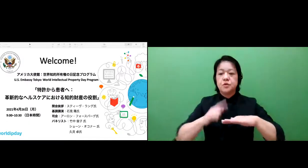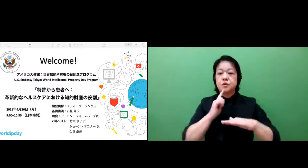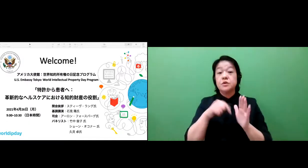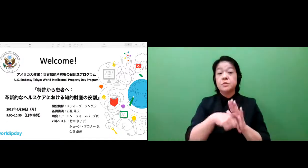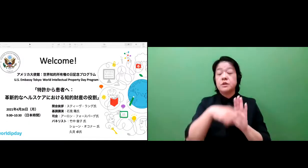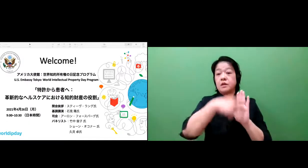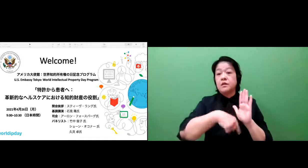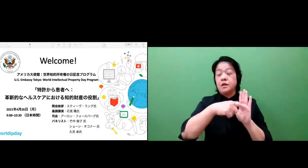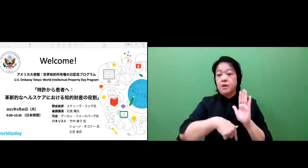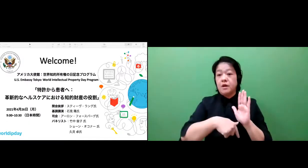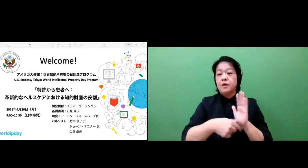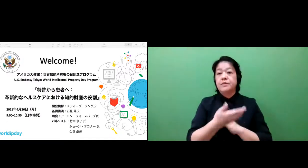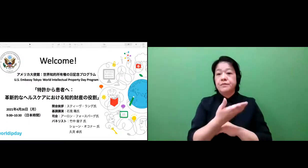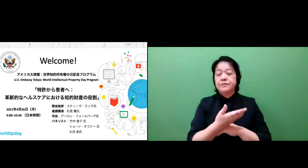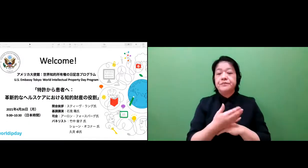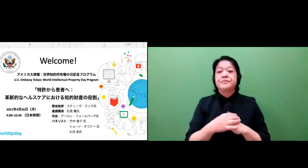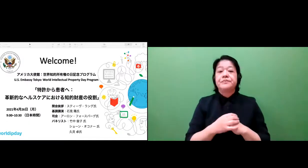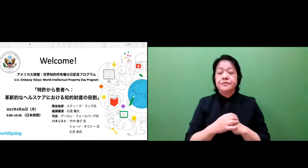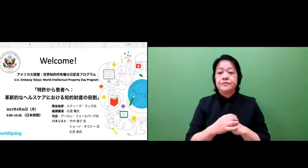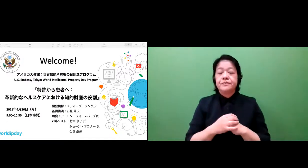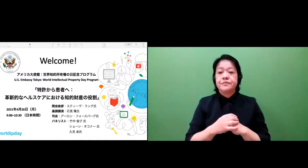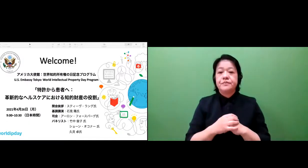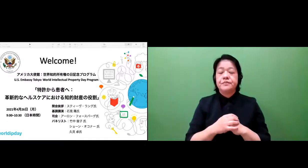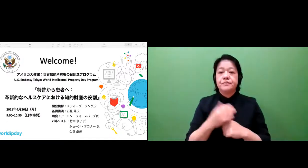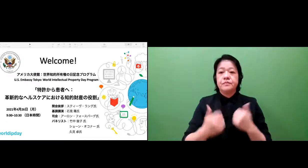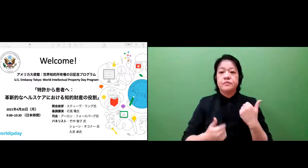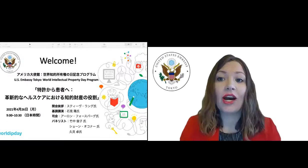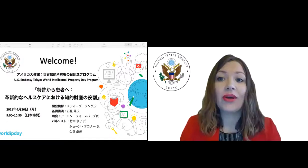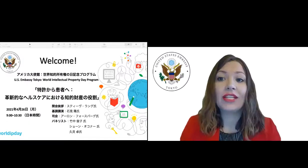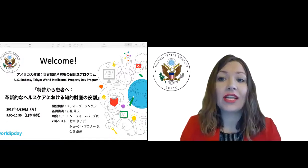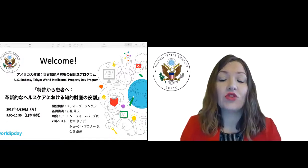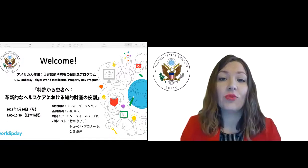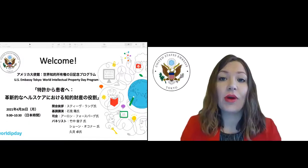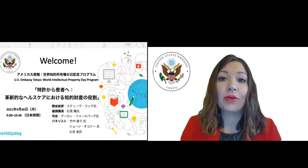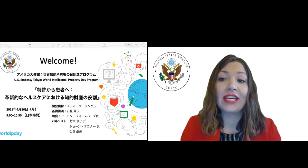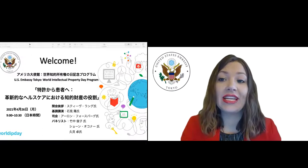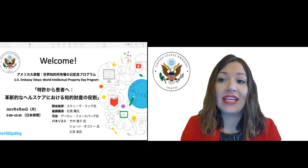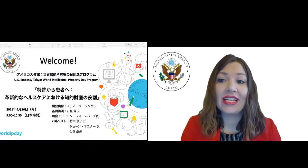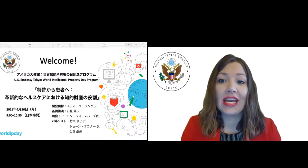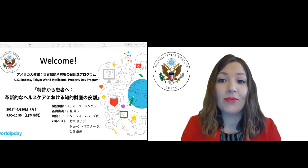The U.S. Embassy is hosting today's program to explore how intellectual property enables